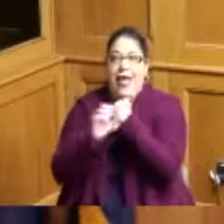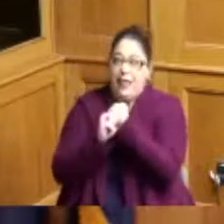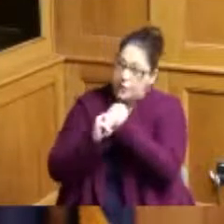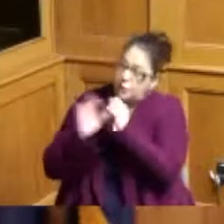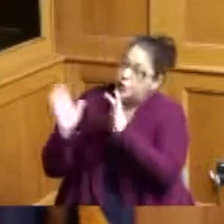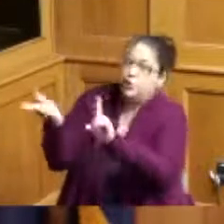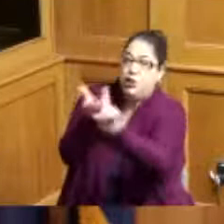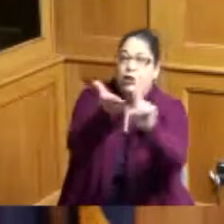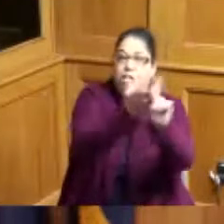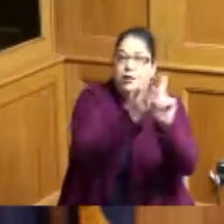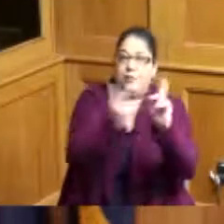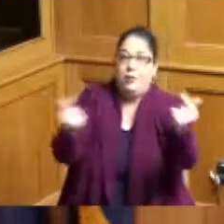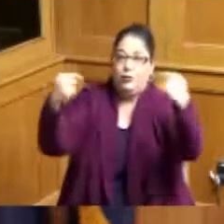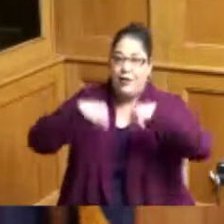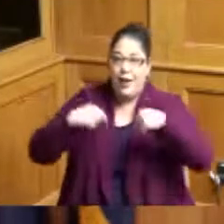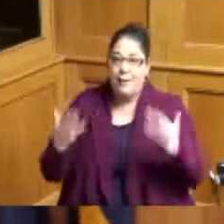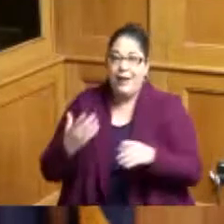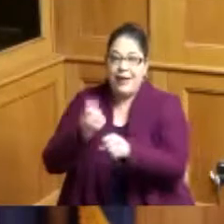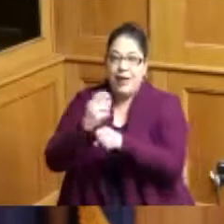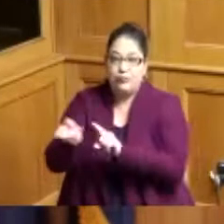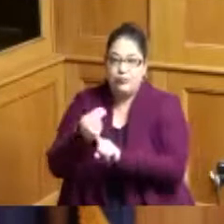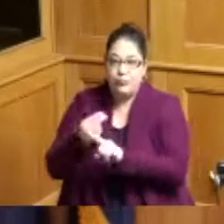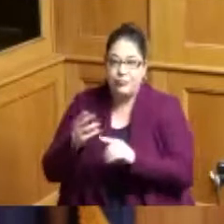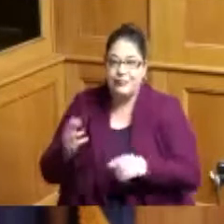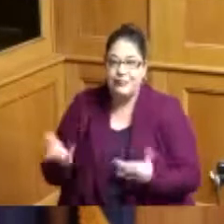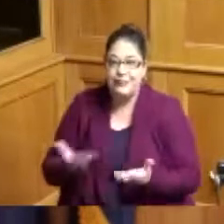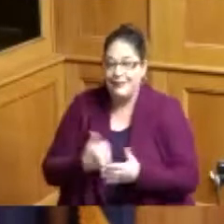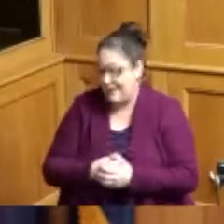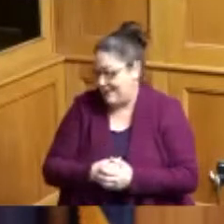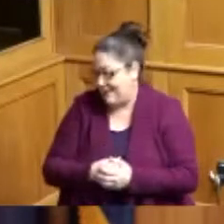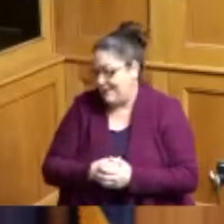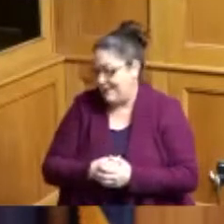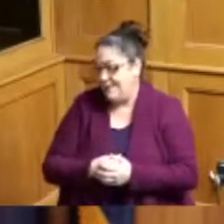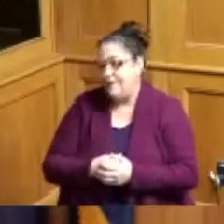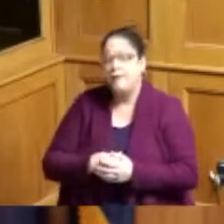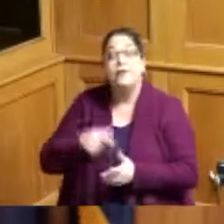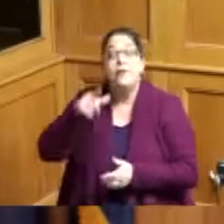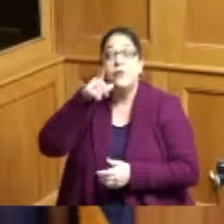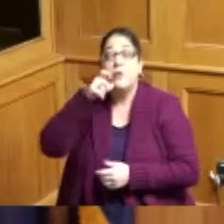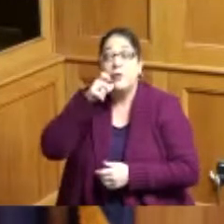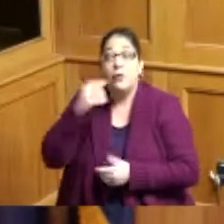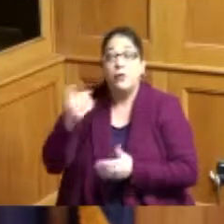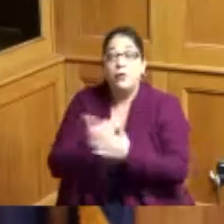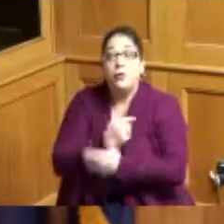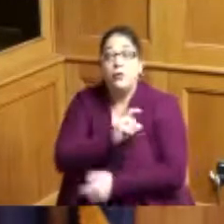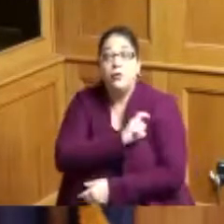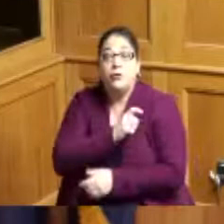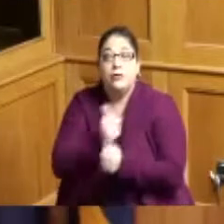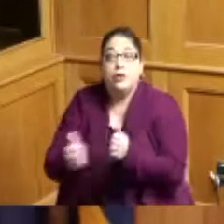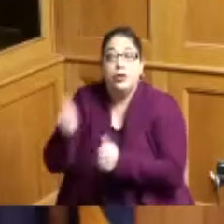it come on get your rooms and we're looking forward to connecting it with our Cincinnati